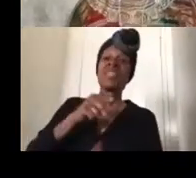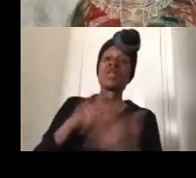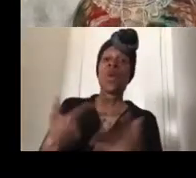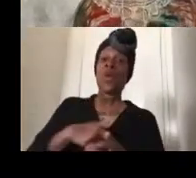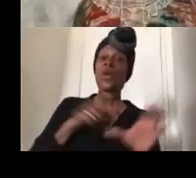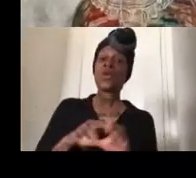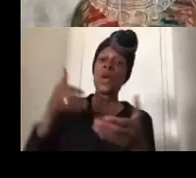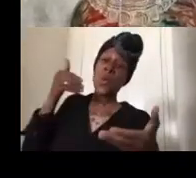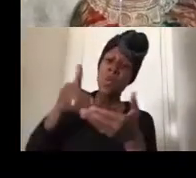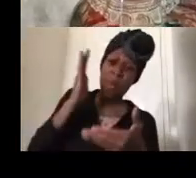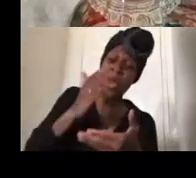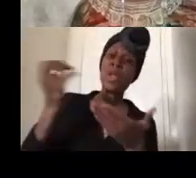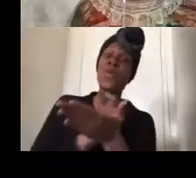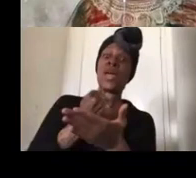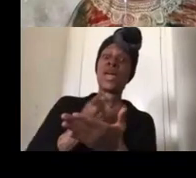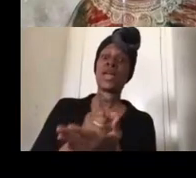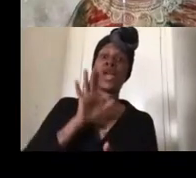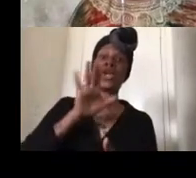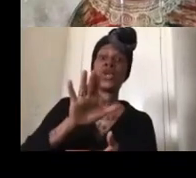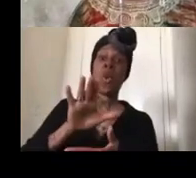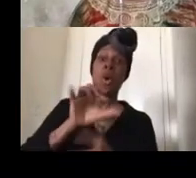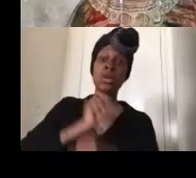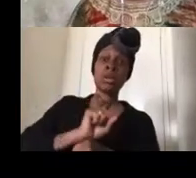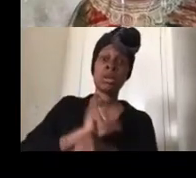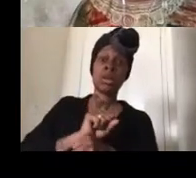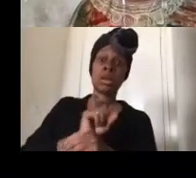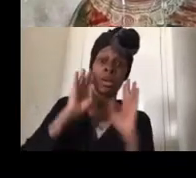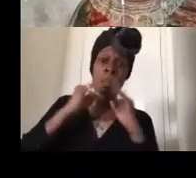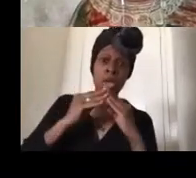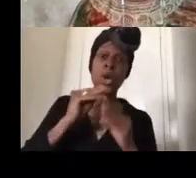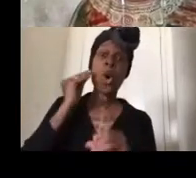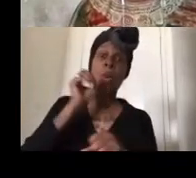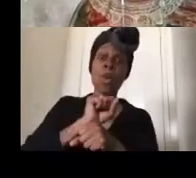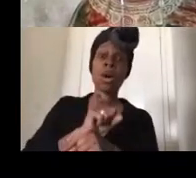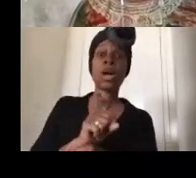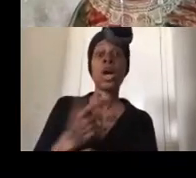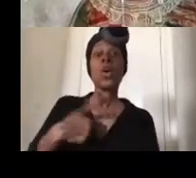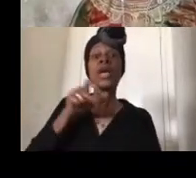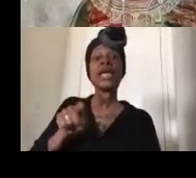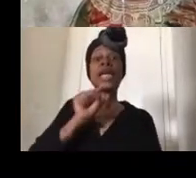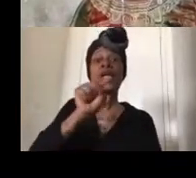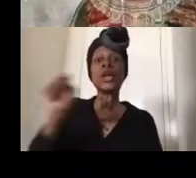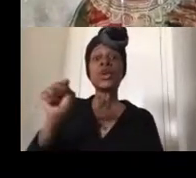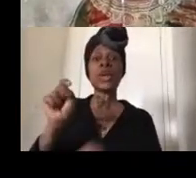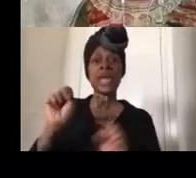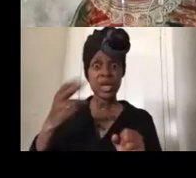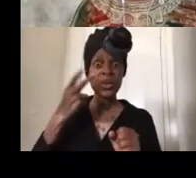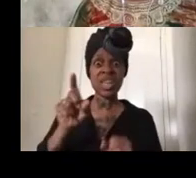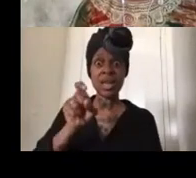here is your charge here's your homework we need you to um do y'all see it